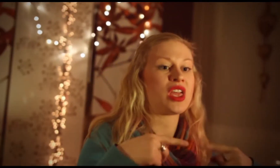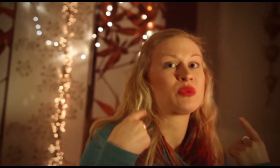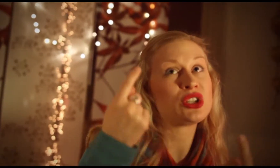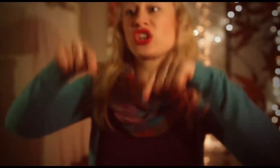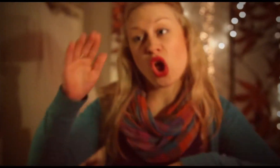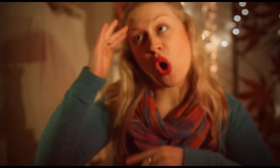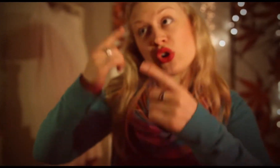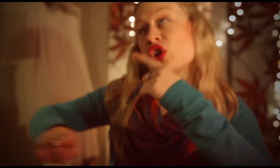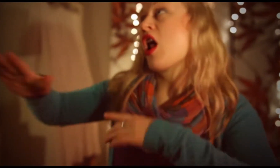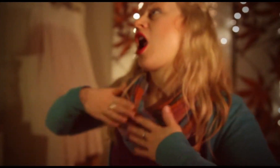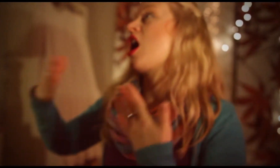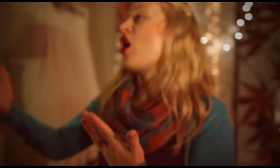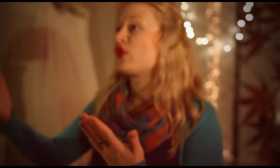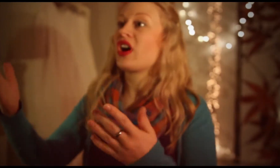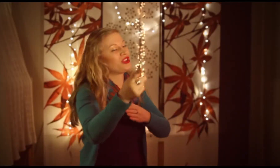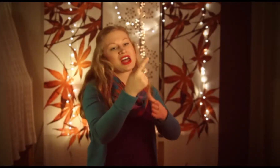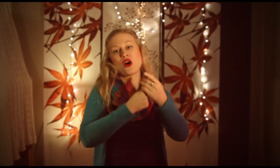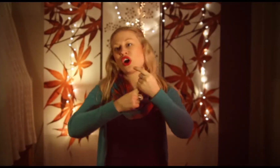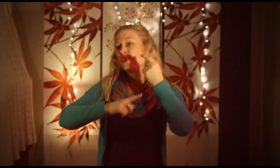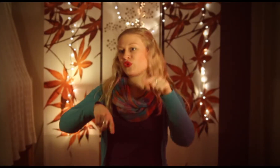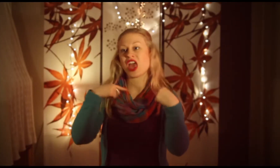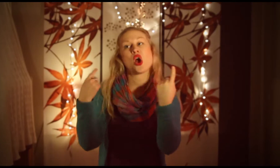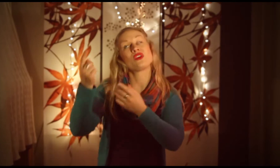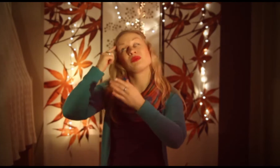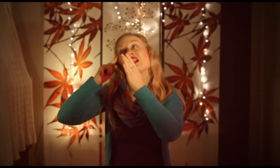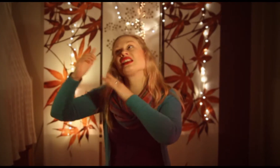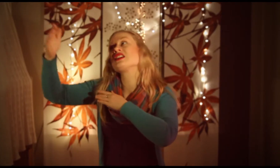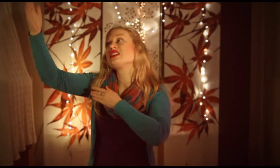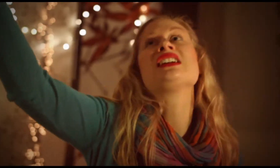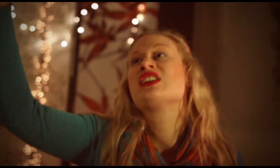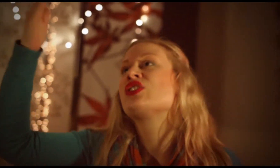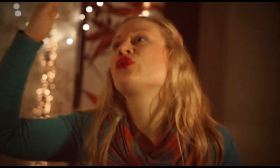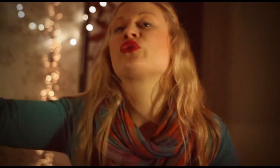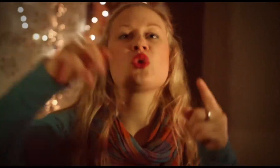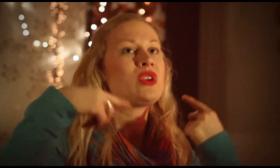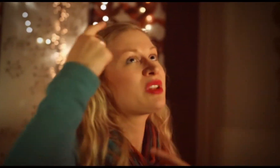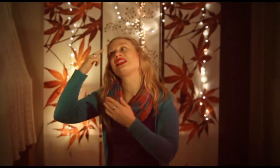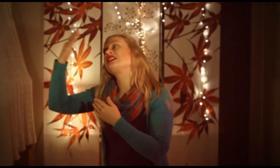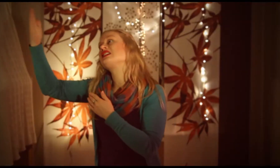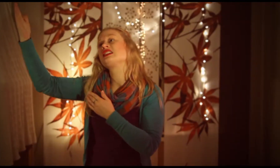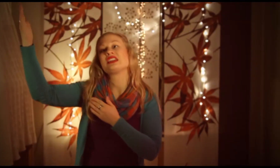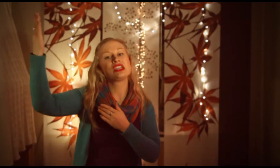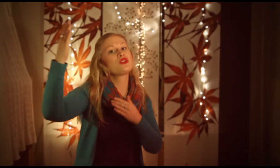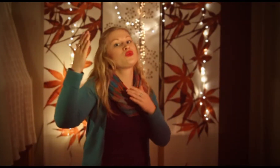Now we know Your love will never fail. We believe, we believe.